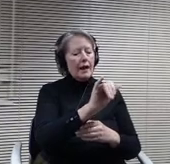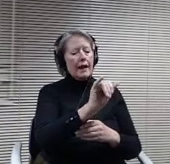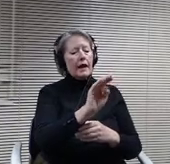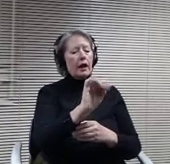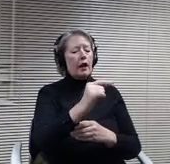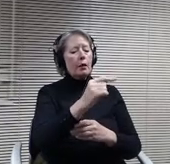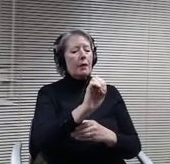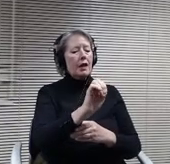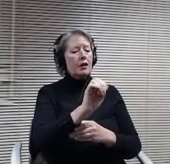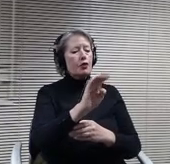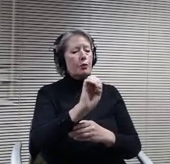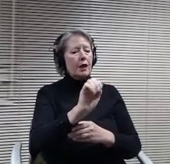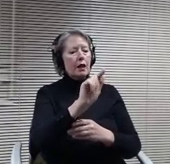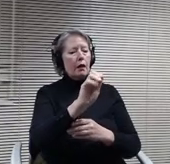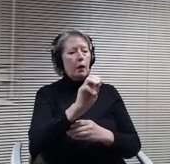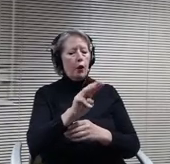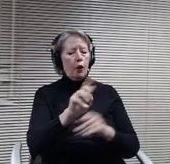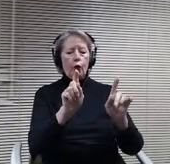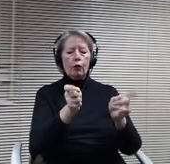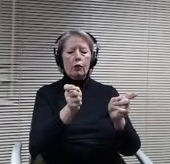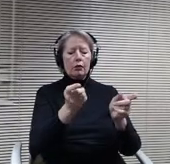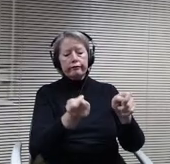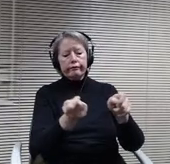Do I have that correct?